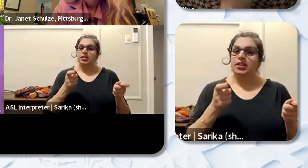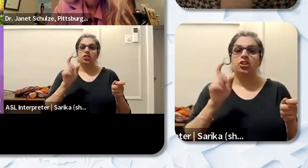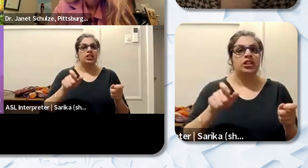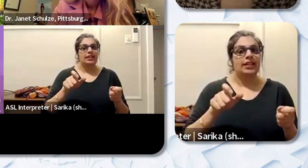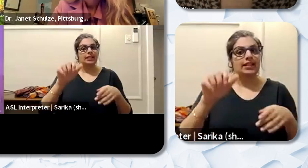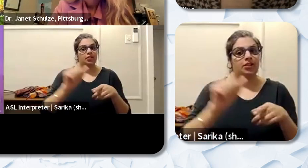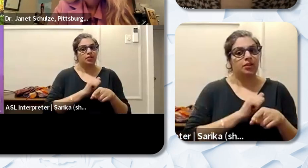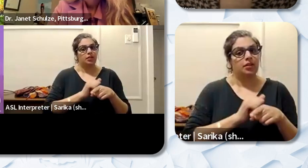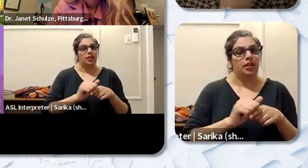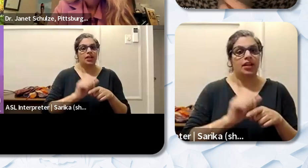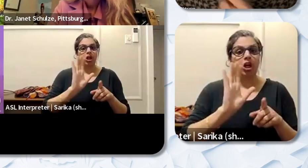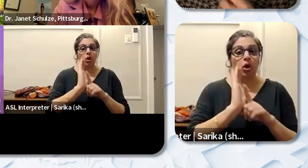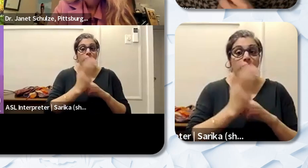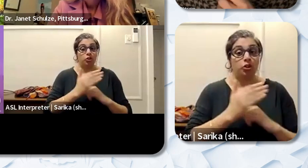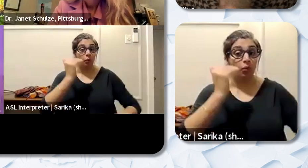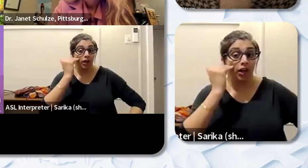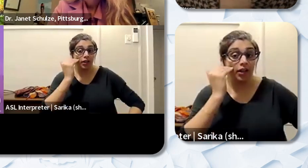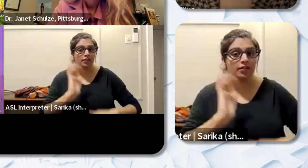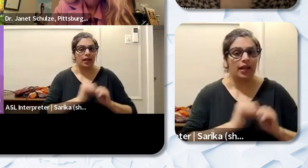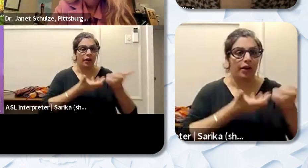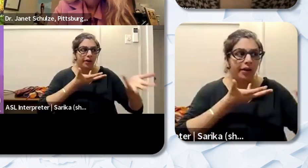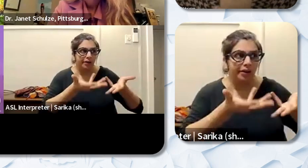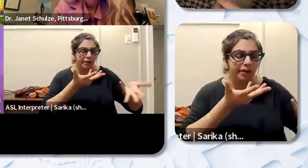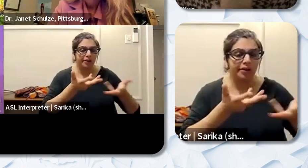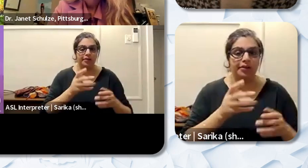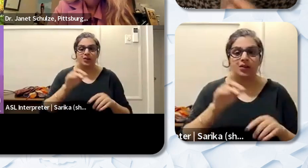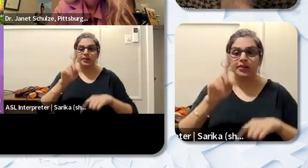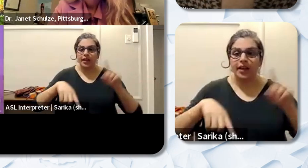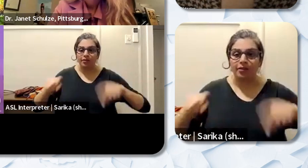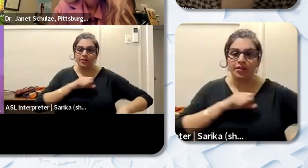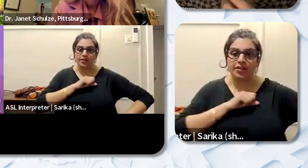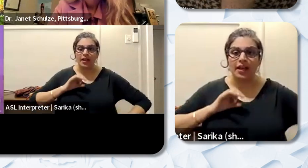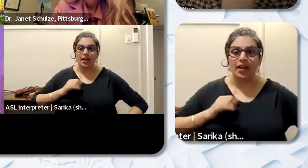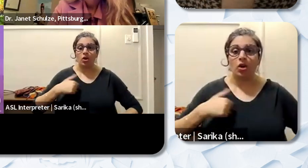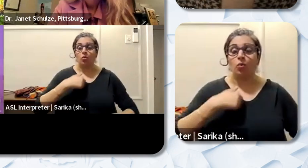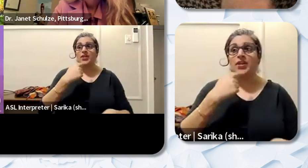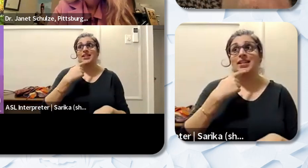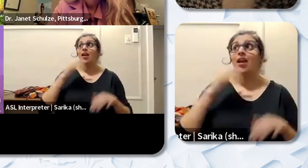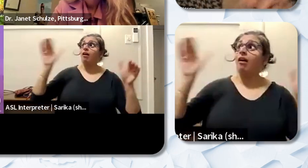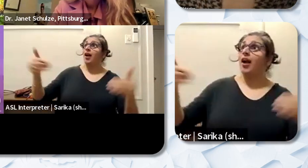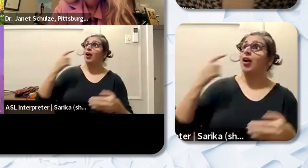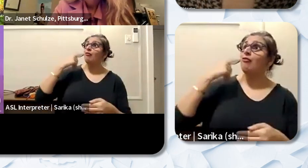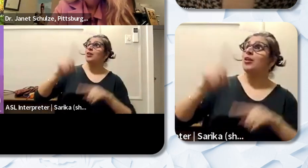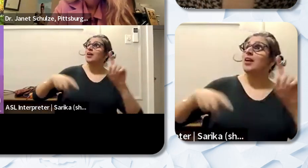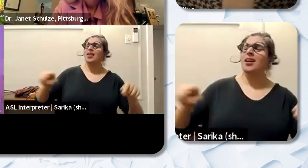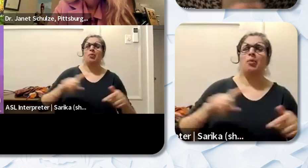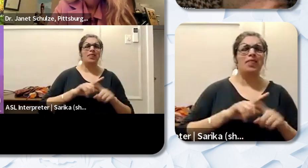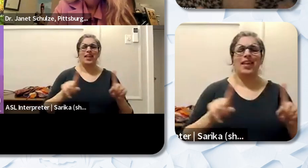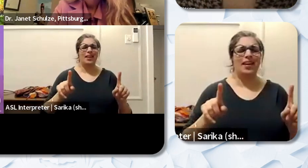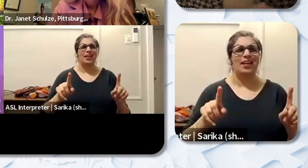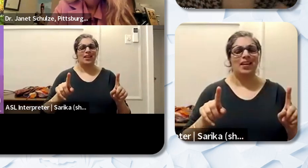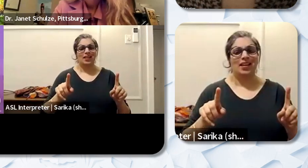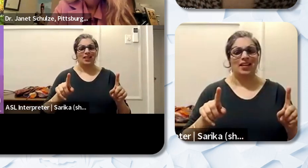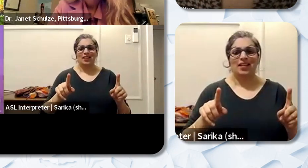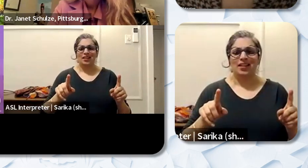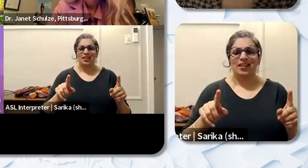diverse staff. We say hire for diversity but then we don't think that diversity has to be